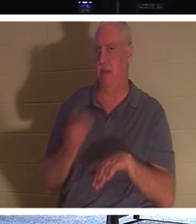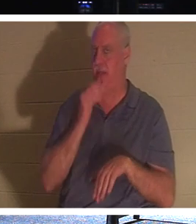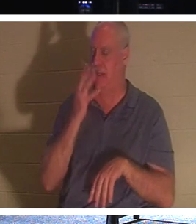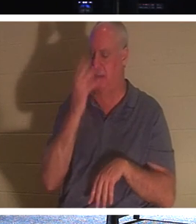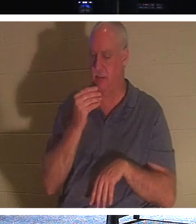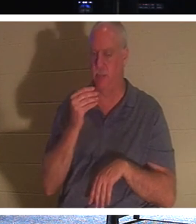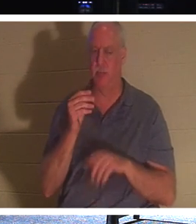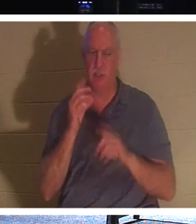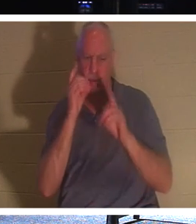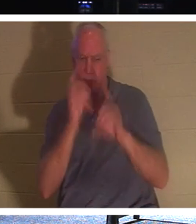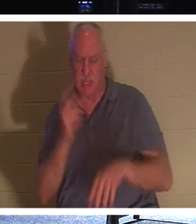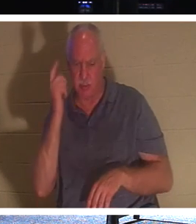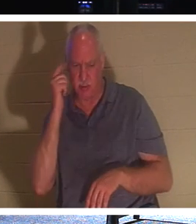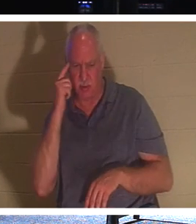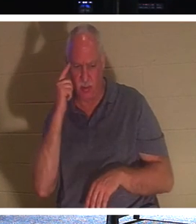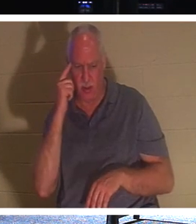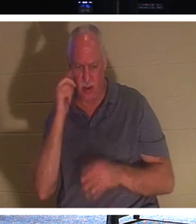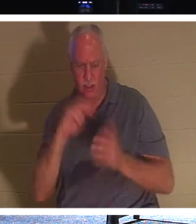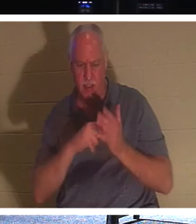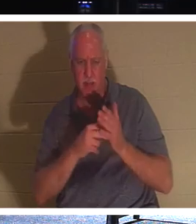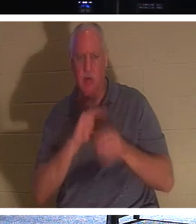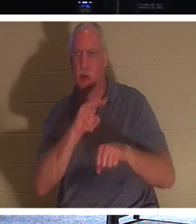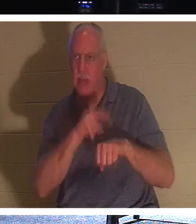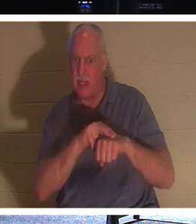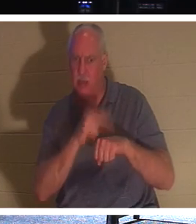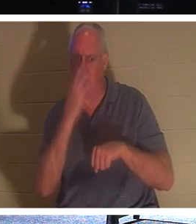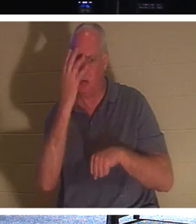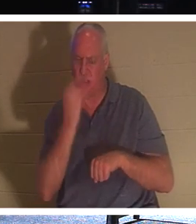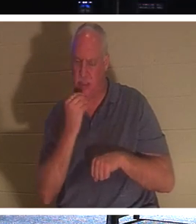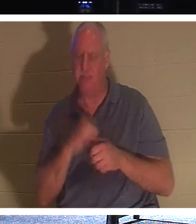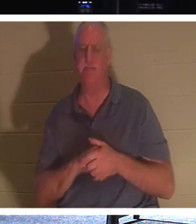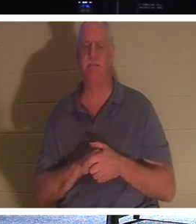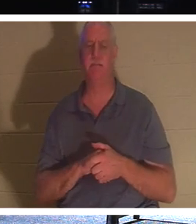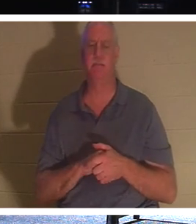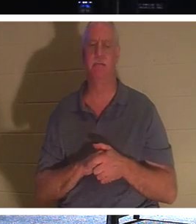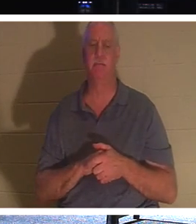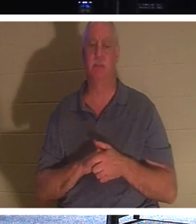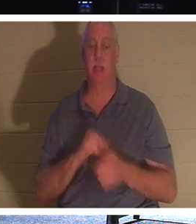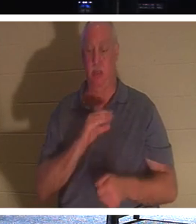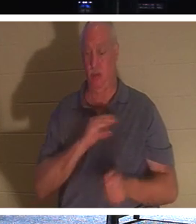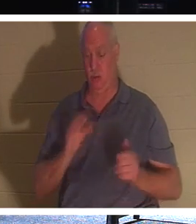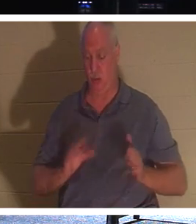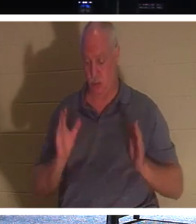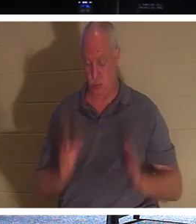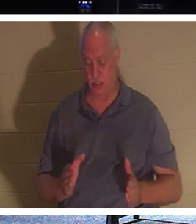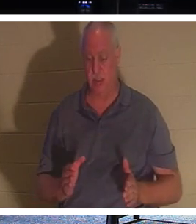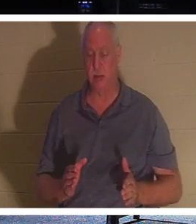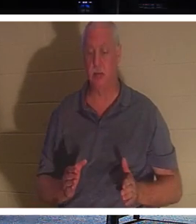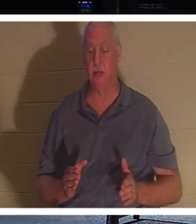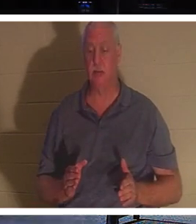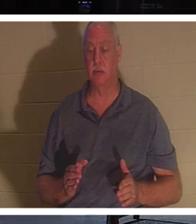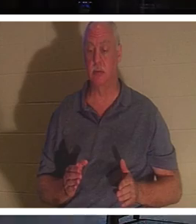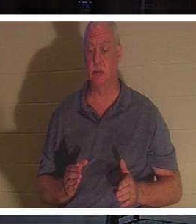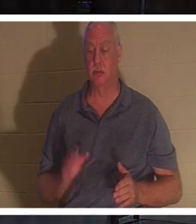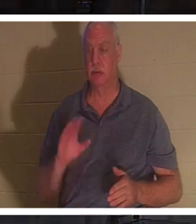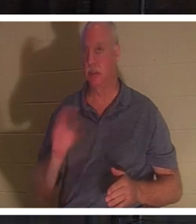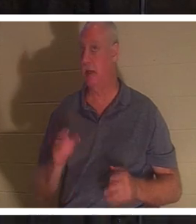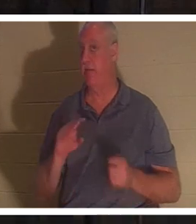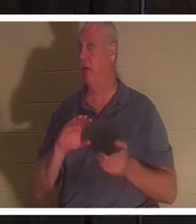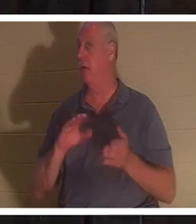disciples thought He meant natural sleep." To a Christian, a Christian never dies, the Bible says.